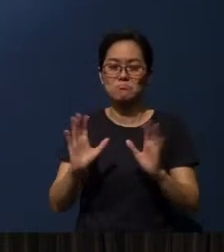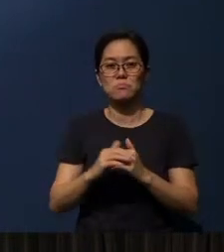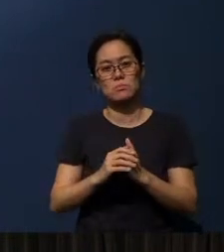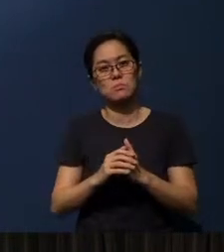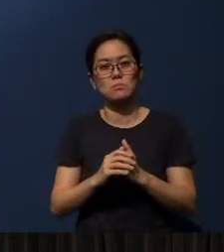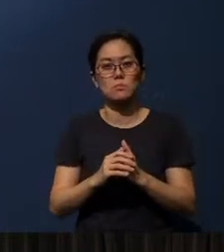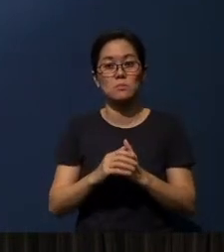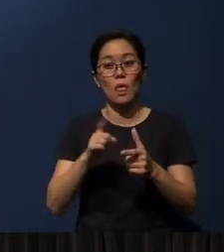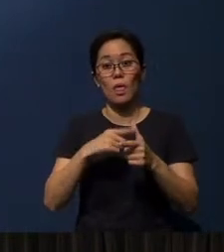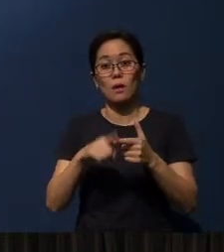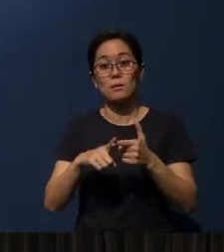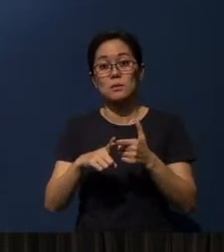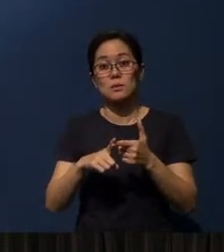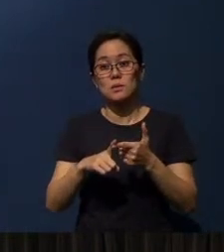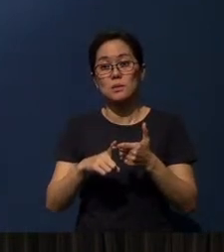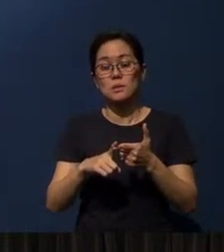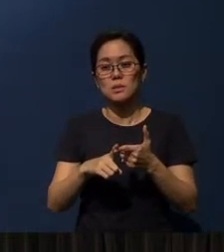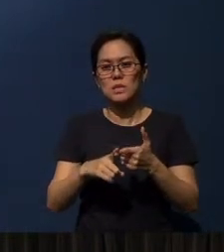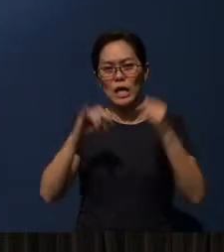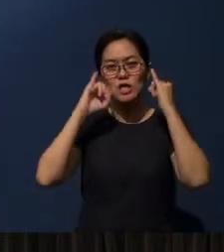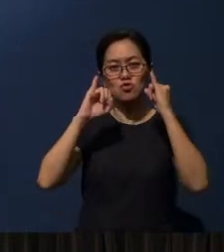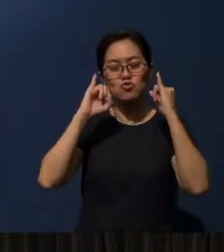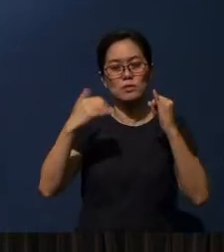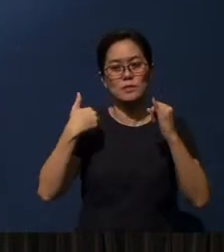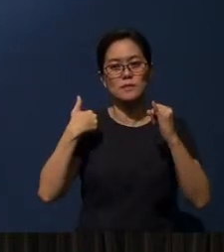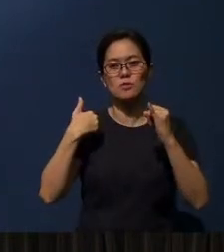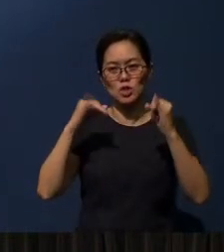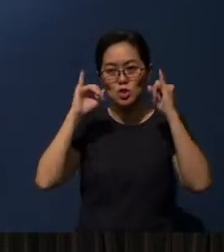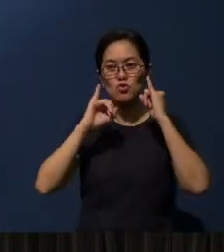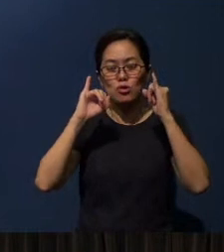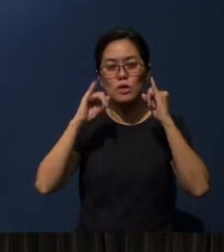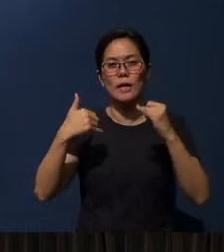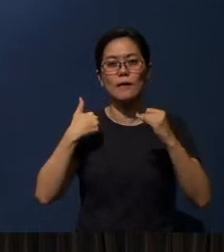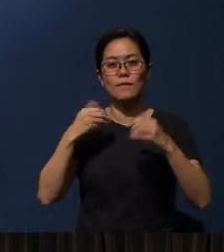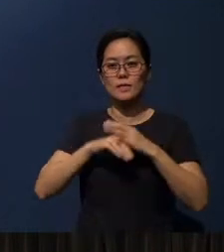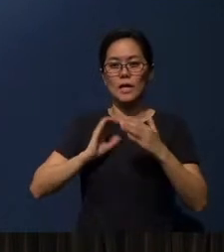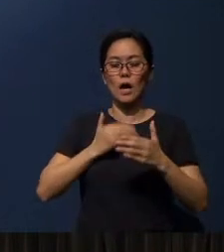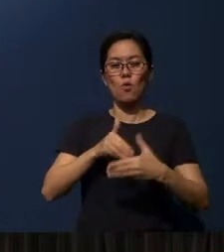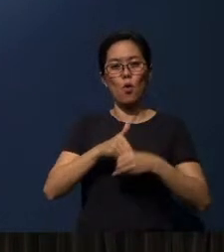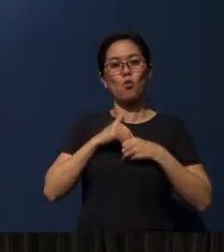Then there's instructions and we have instructions even in our own church website to